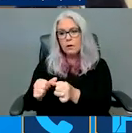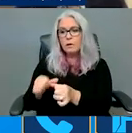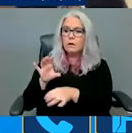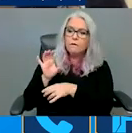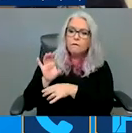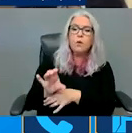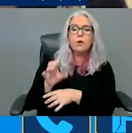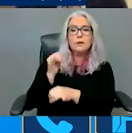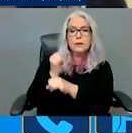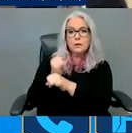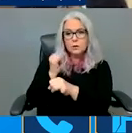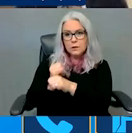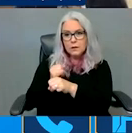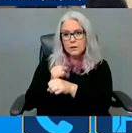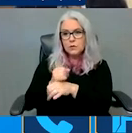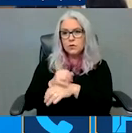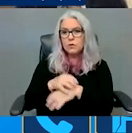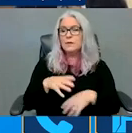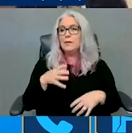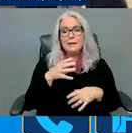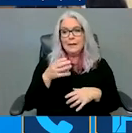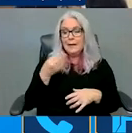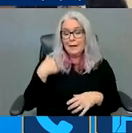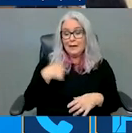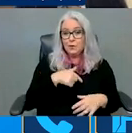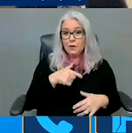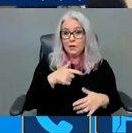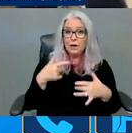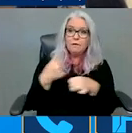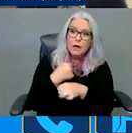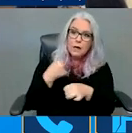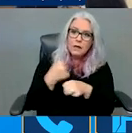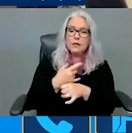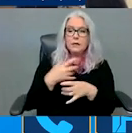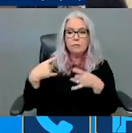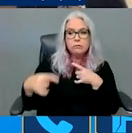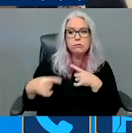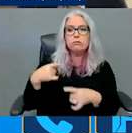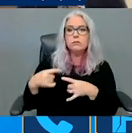fighting to get out, struggling to get out of the institution for years.